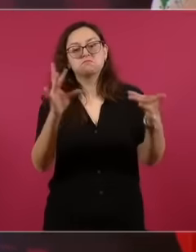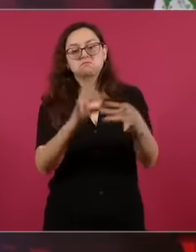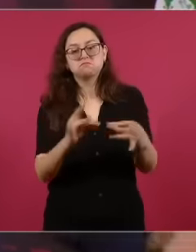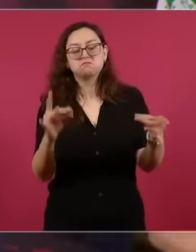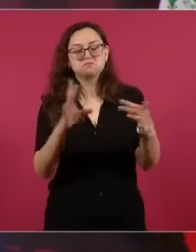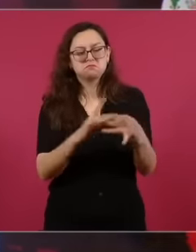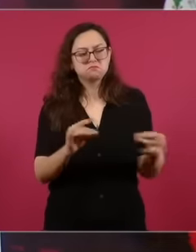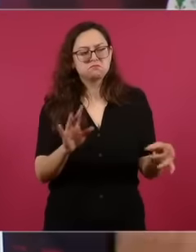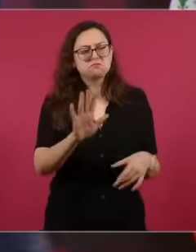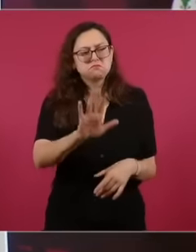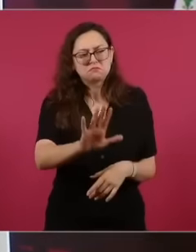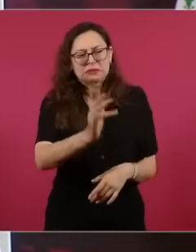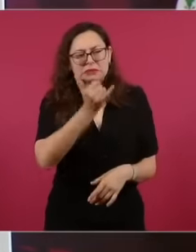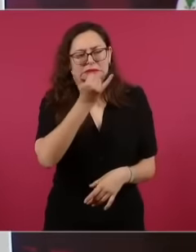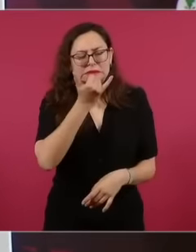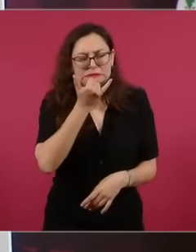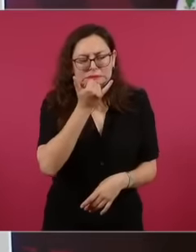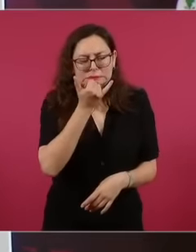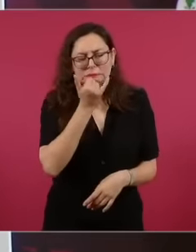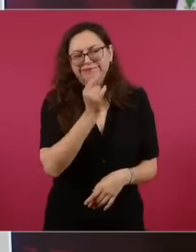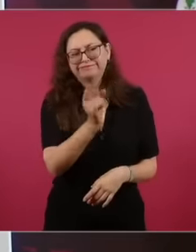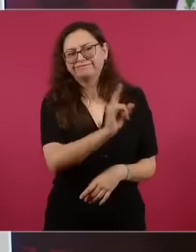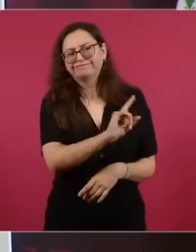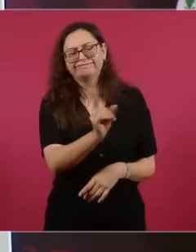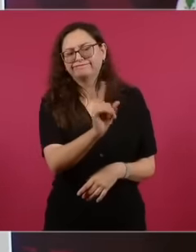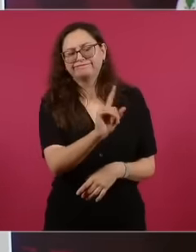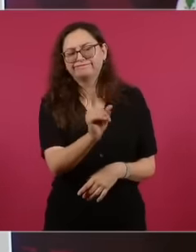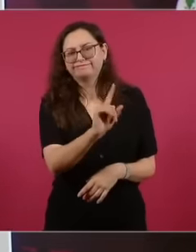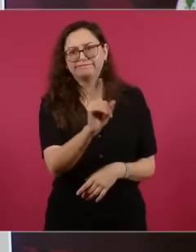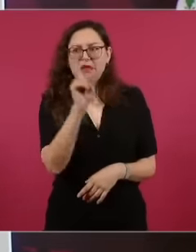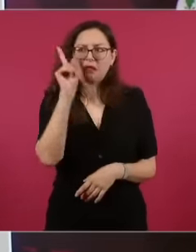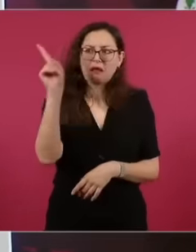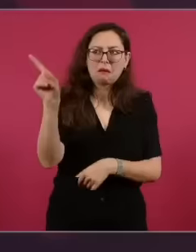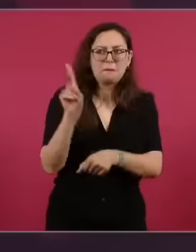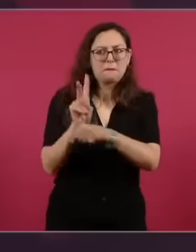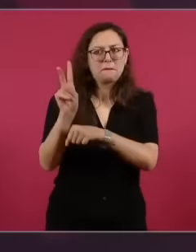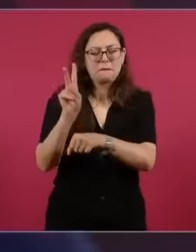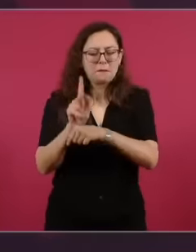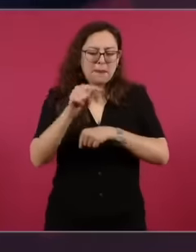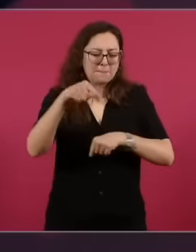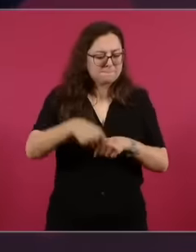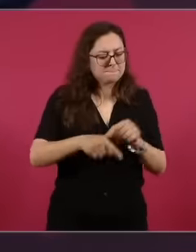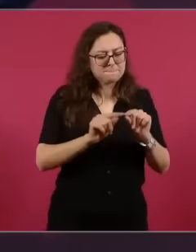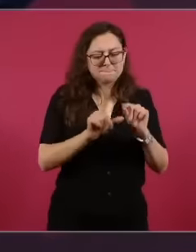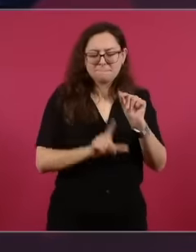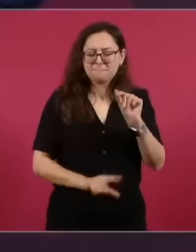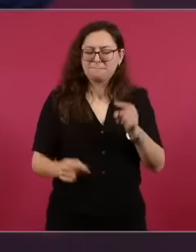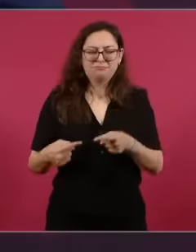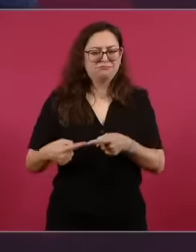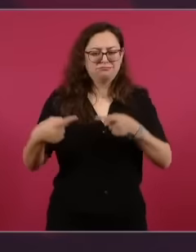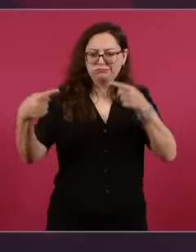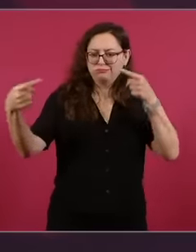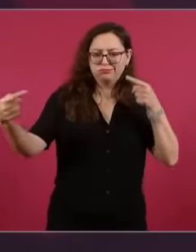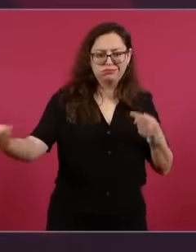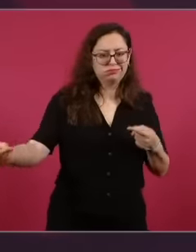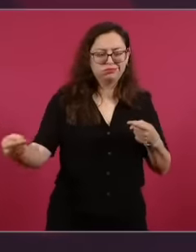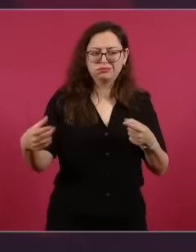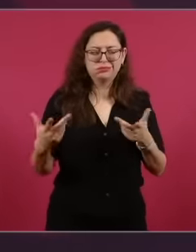different processes are different things and they